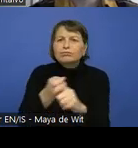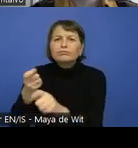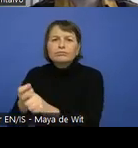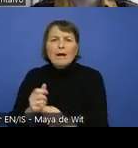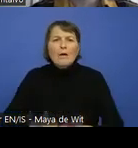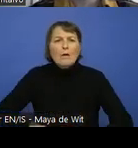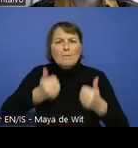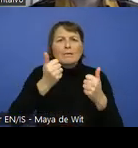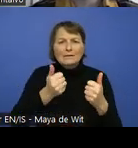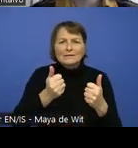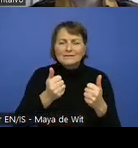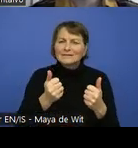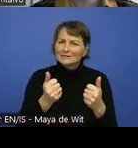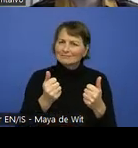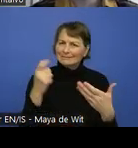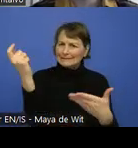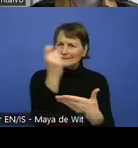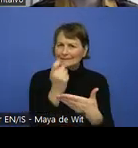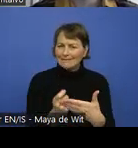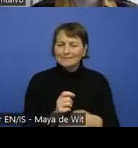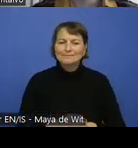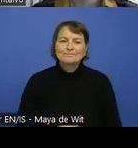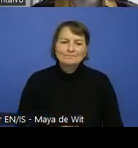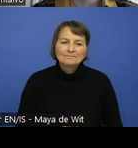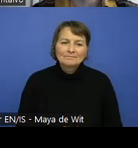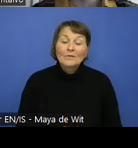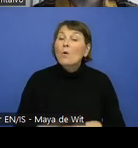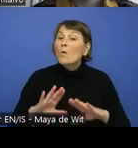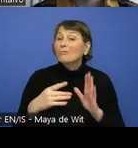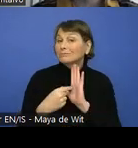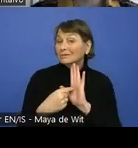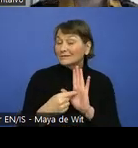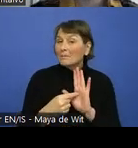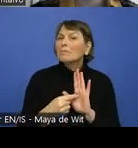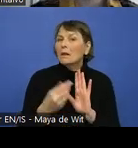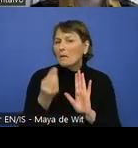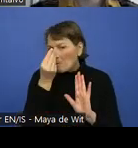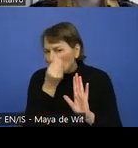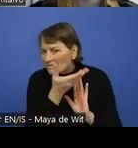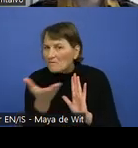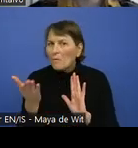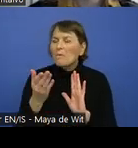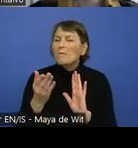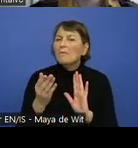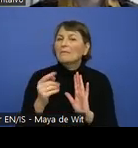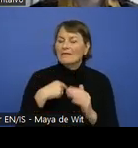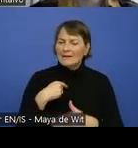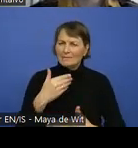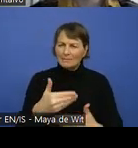We discuss the importance for instructors to communicate, to designers that this provision should be made as soon as possible in the design process.